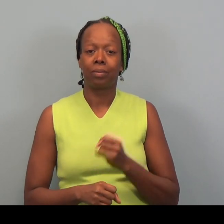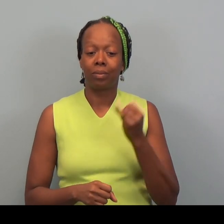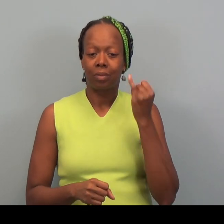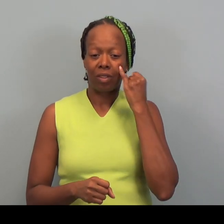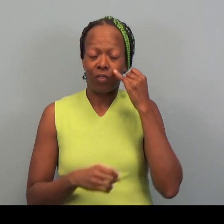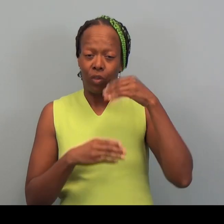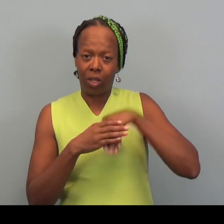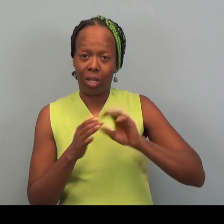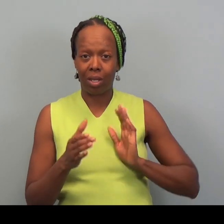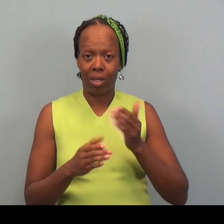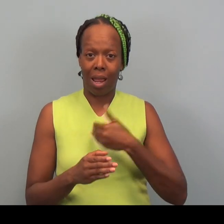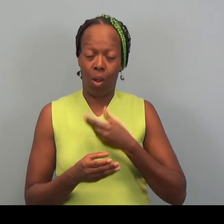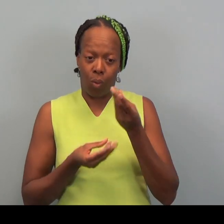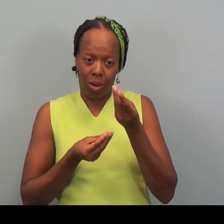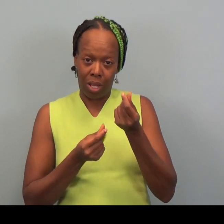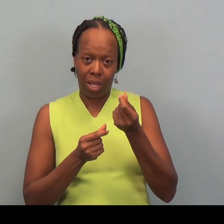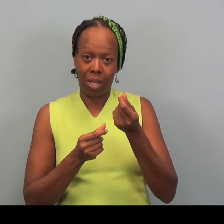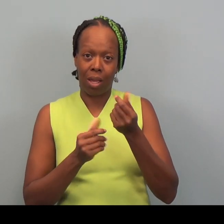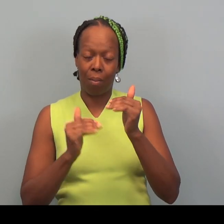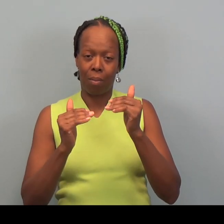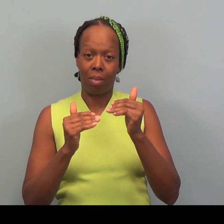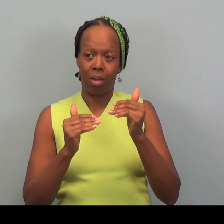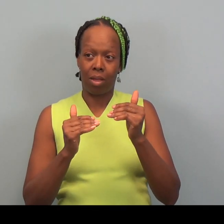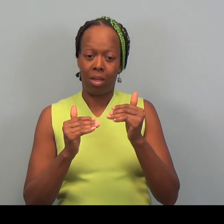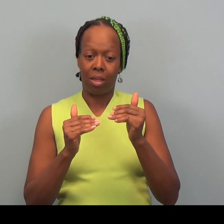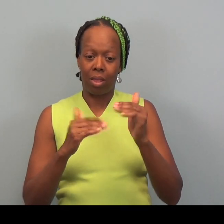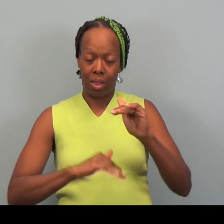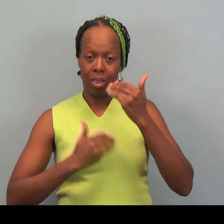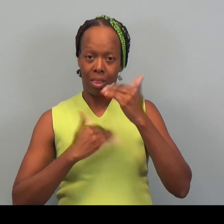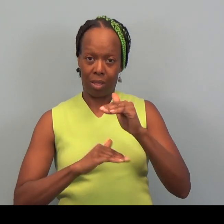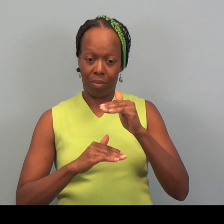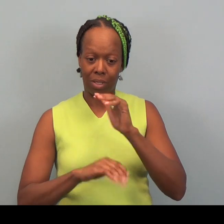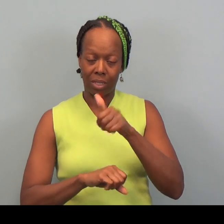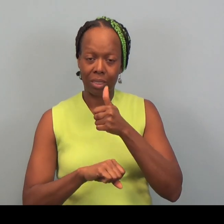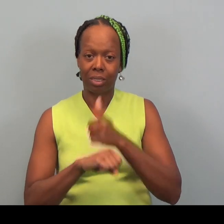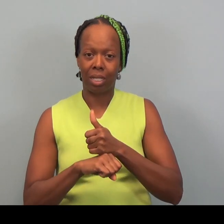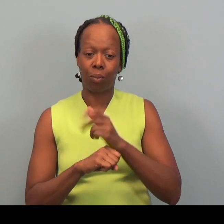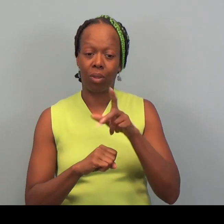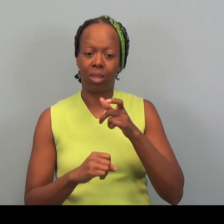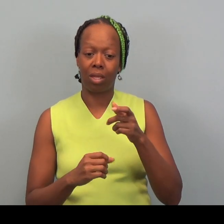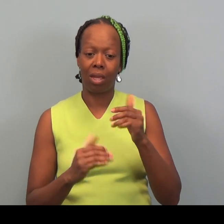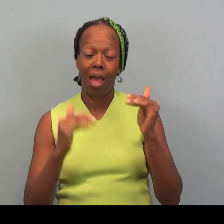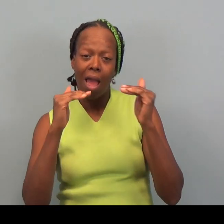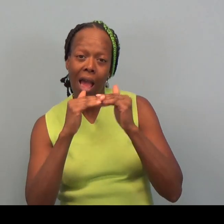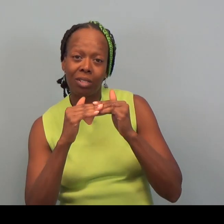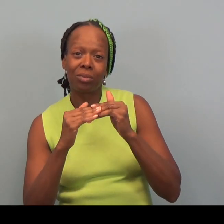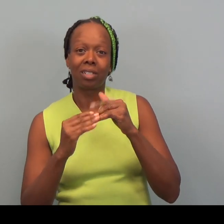So if you're within our income guidelines which are set according to eligibility for the Earned Income Tax Credit.